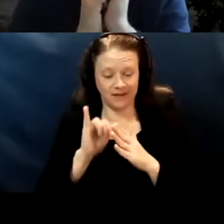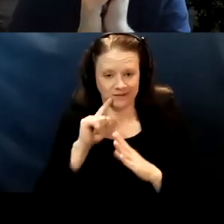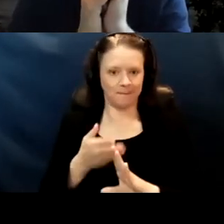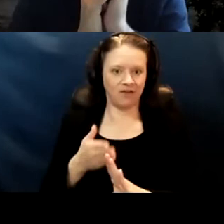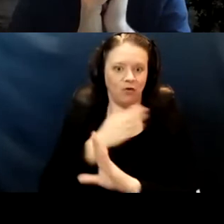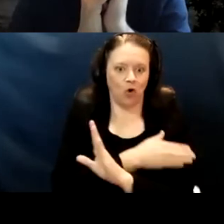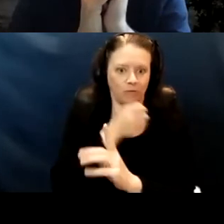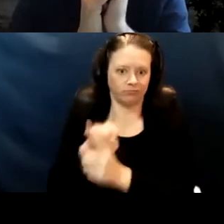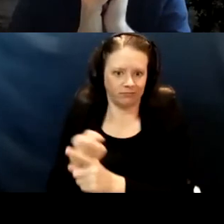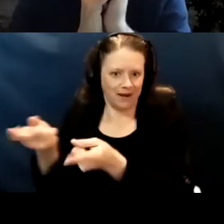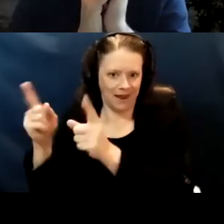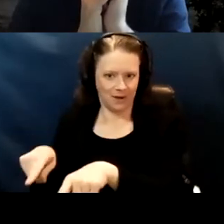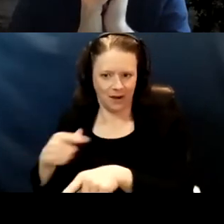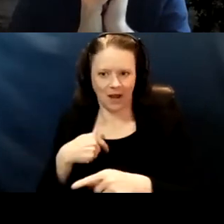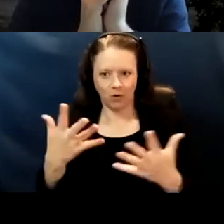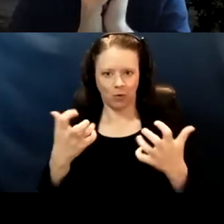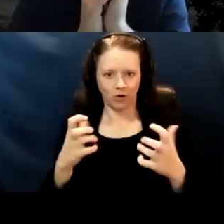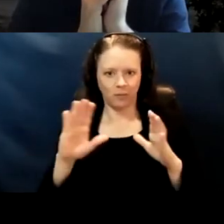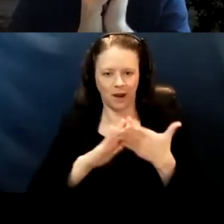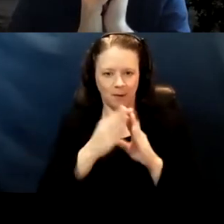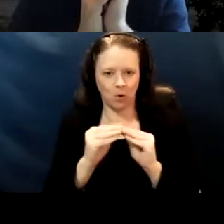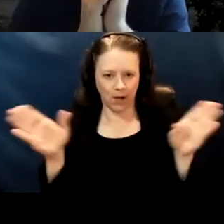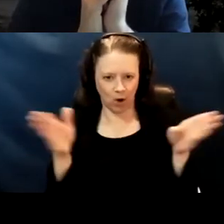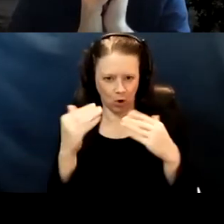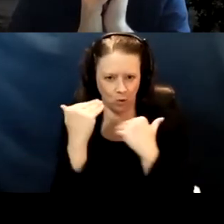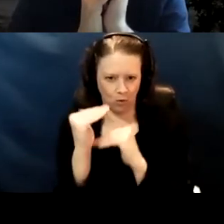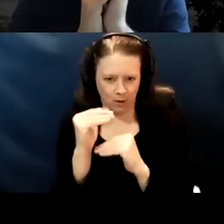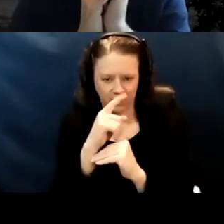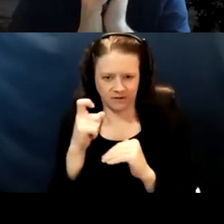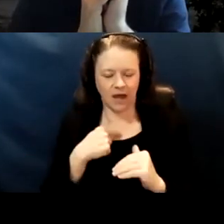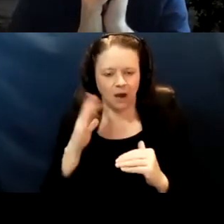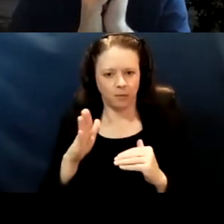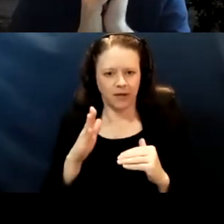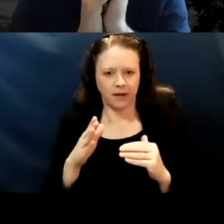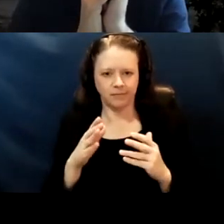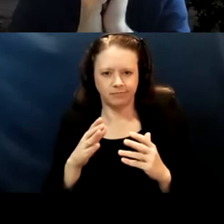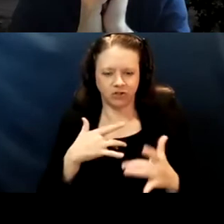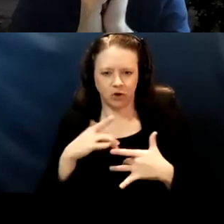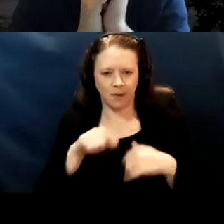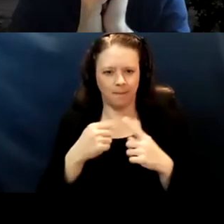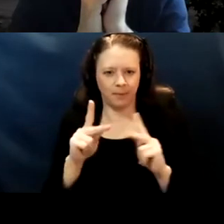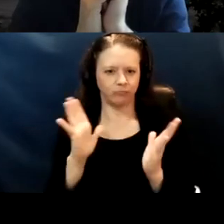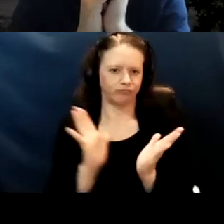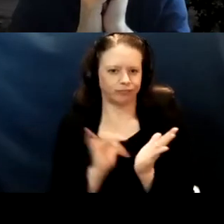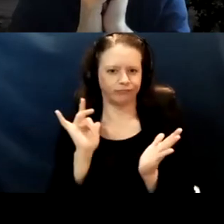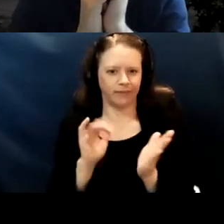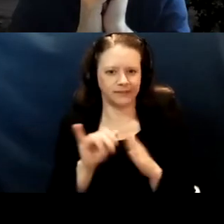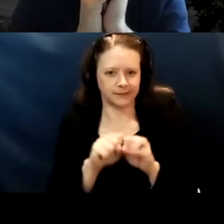I would wanna go more narrow because I would be concerned about the gaming issues. The other piece I was thinking about was, you know